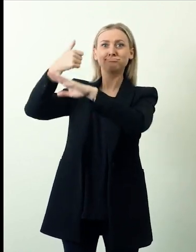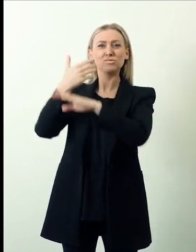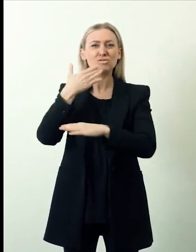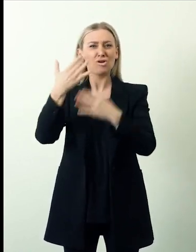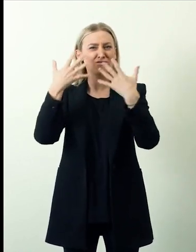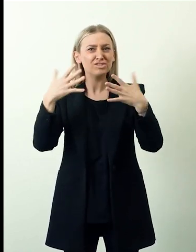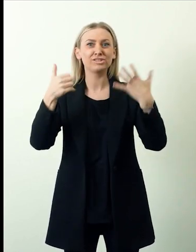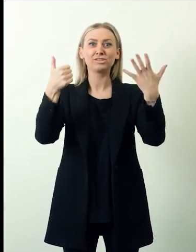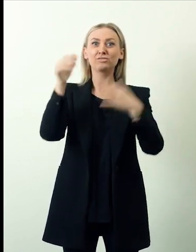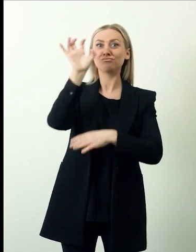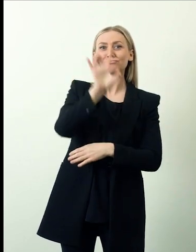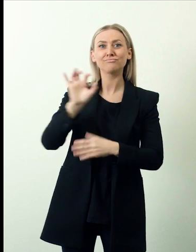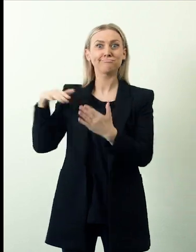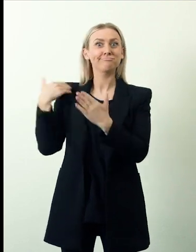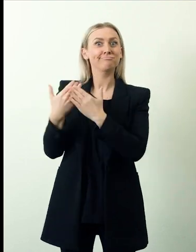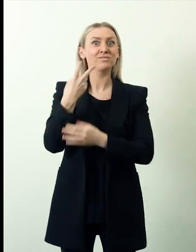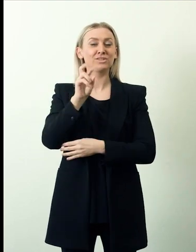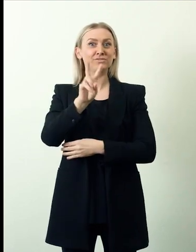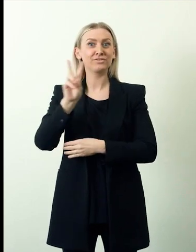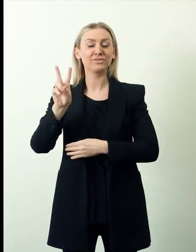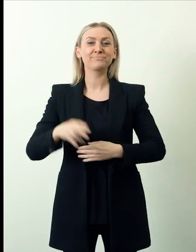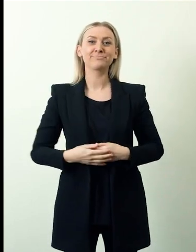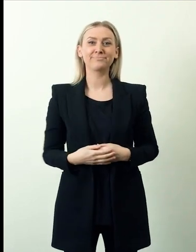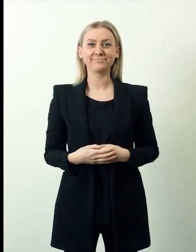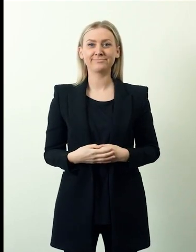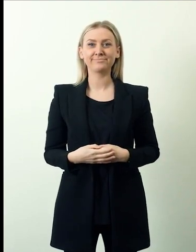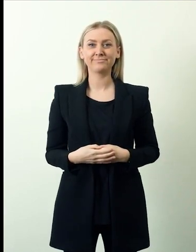and implemented by local partners in six countries through 2022.